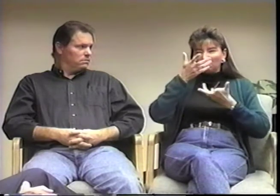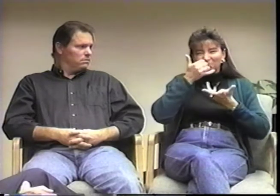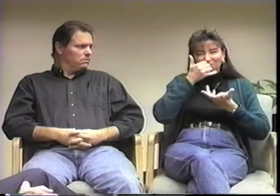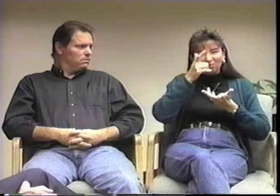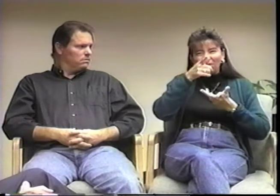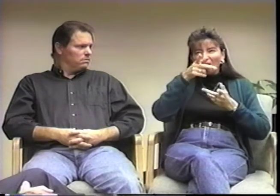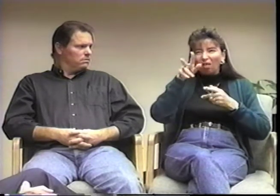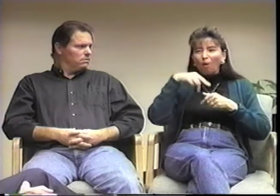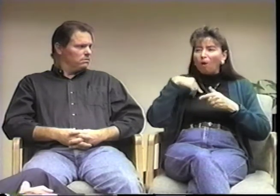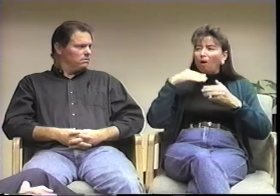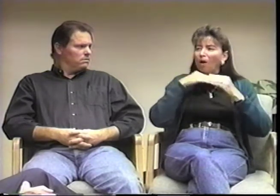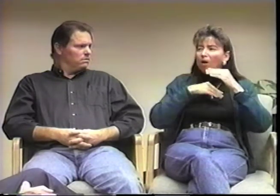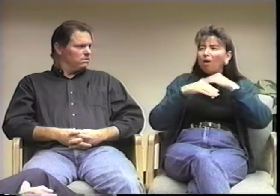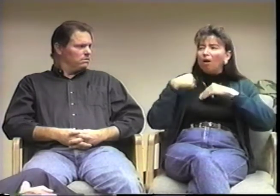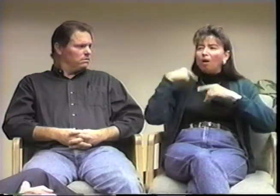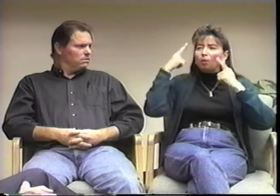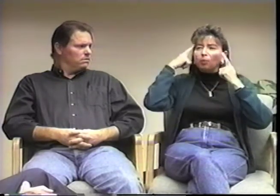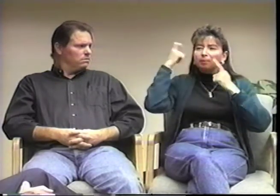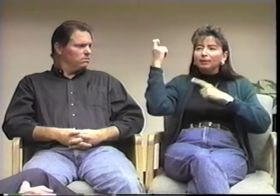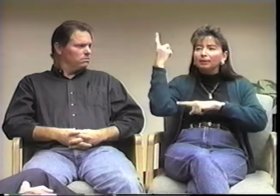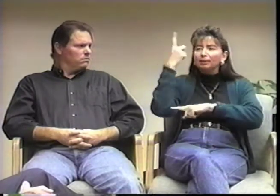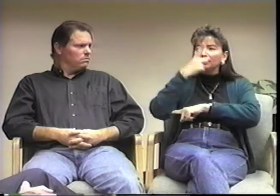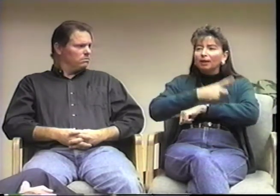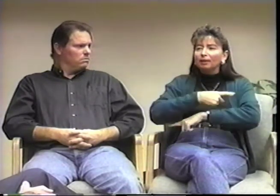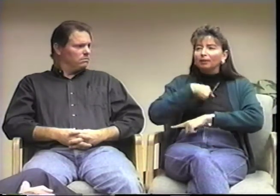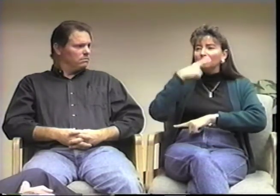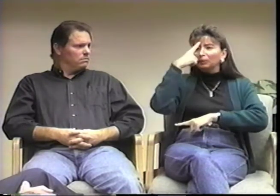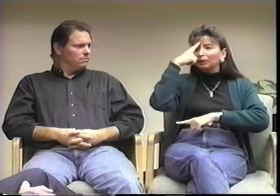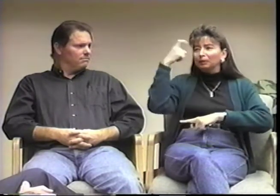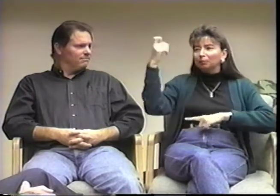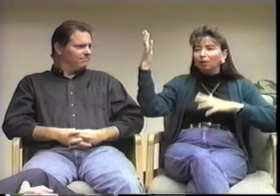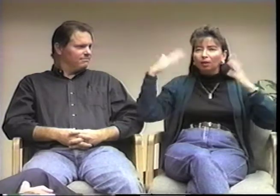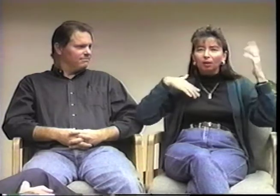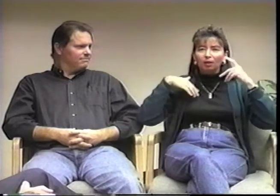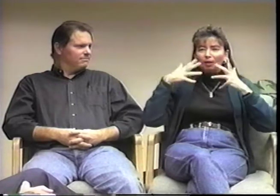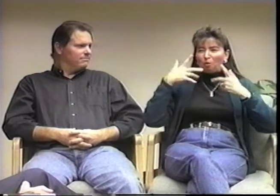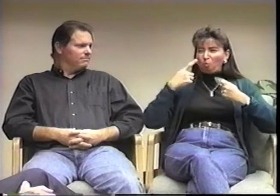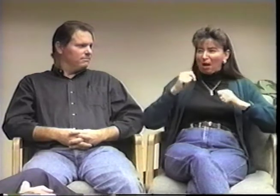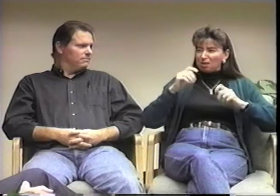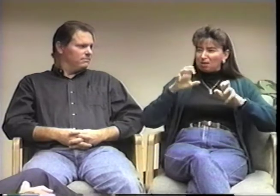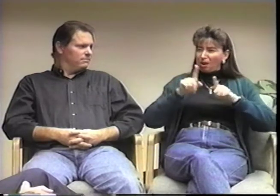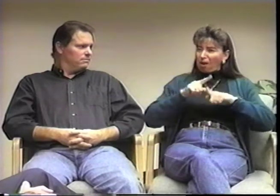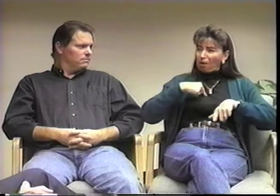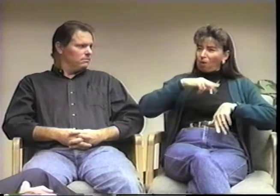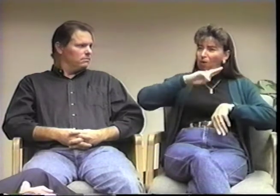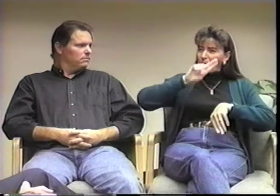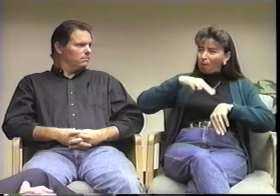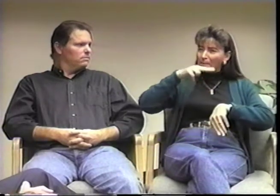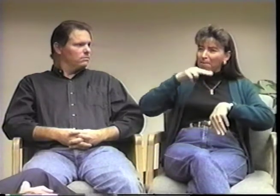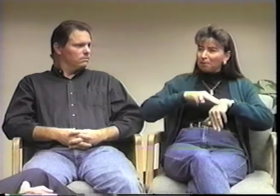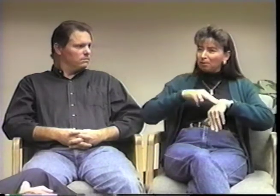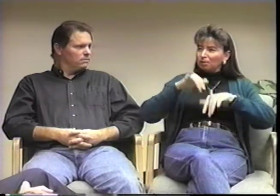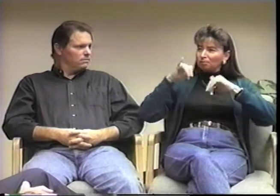Later, some of my friends confronted me about it and because I wanted to be like everyone else, I told them I didn't have a vision problem.